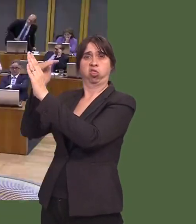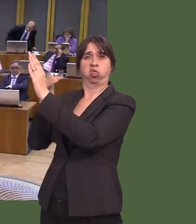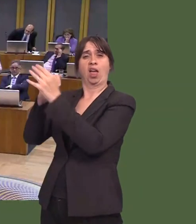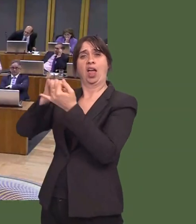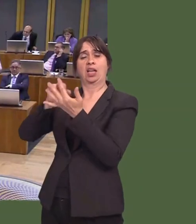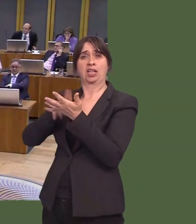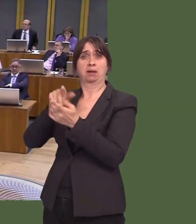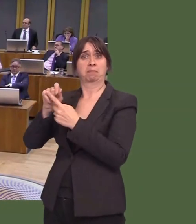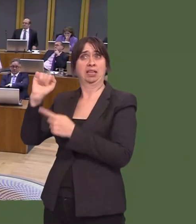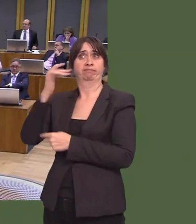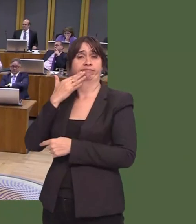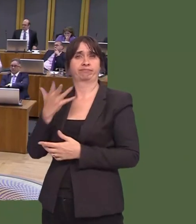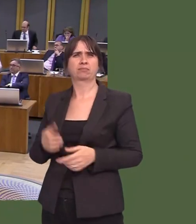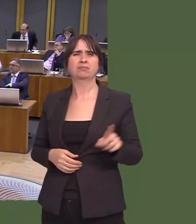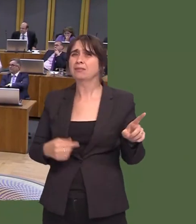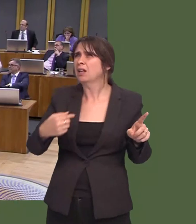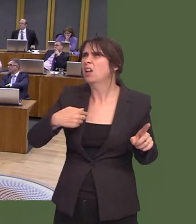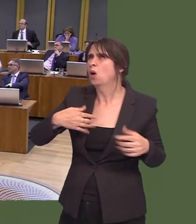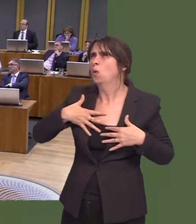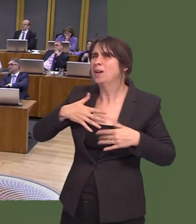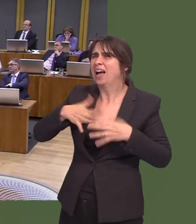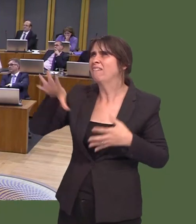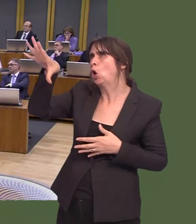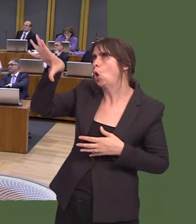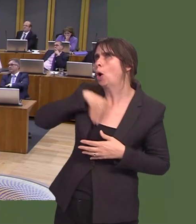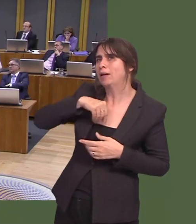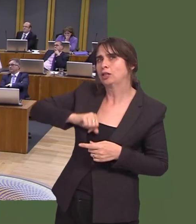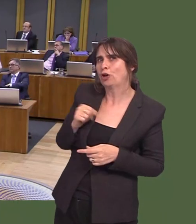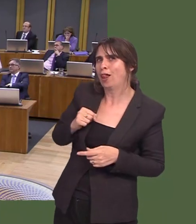Carwyn Jones: We havenít just taken the Scottish model and implemented it in Wales; the model